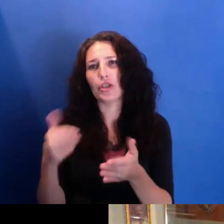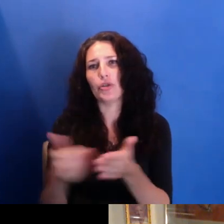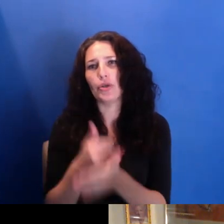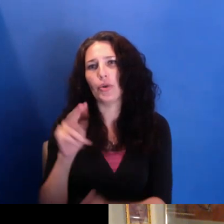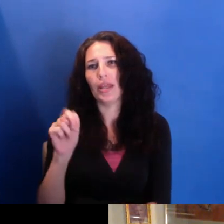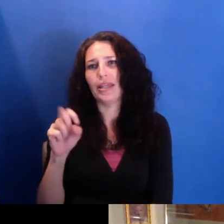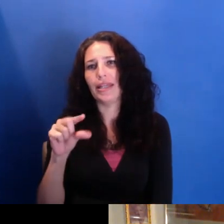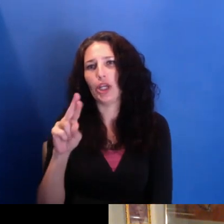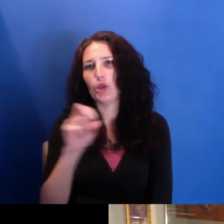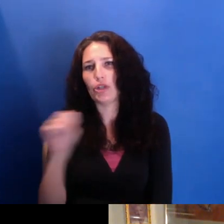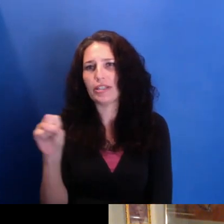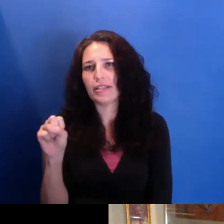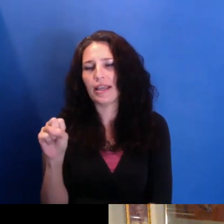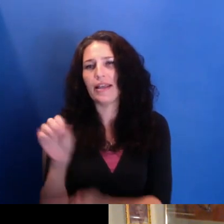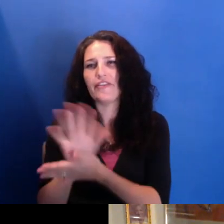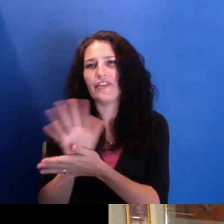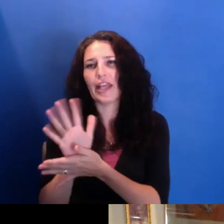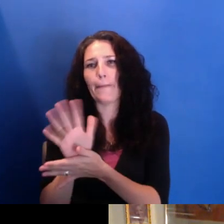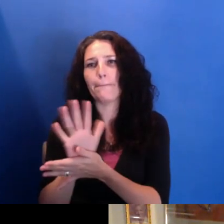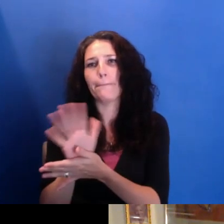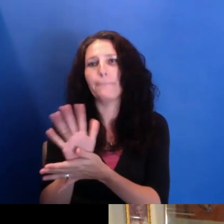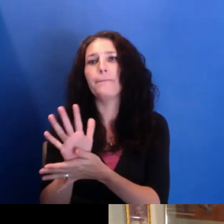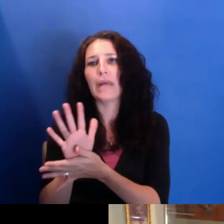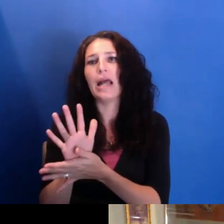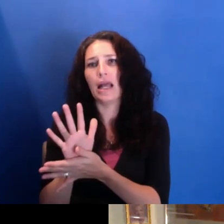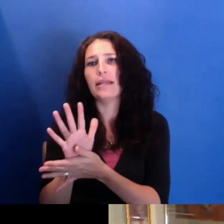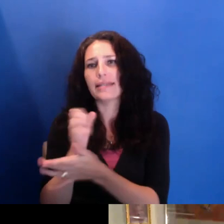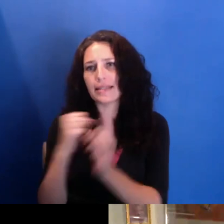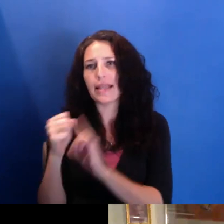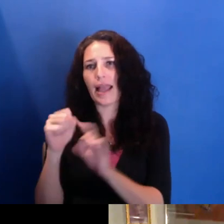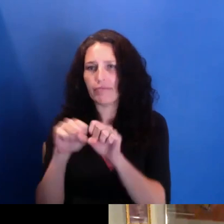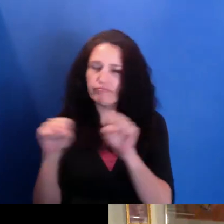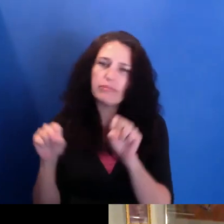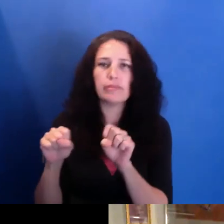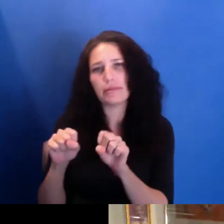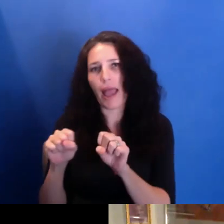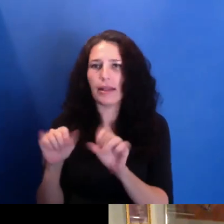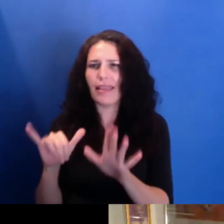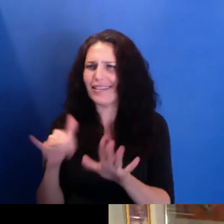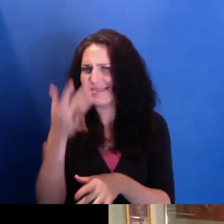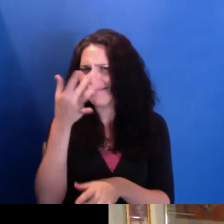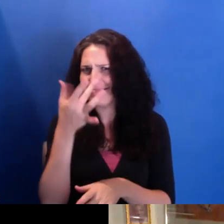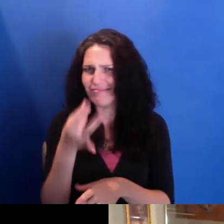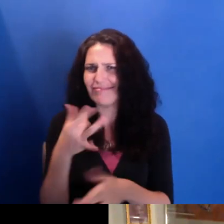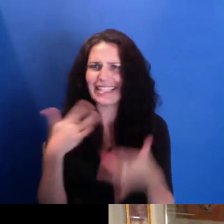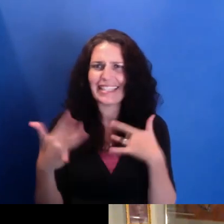And, yeah, talk-- that's a really, really exciting kind of venture that you're in. Could you talk a little bit more about that?